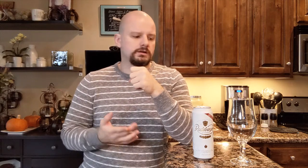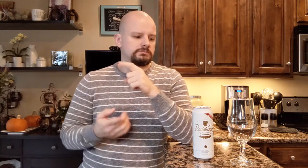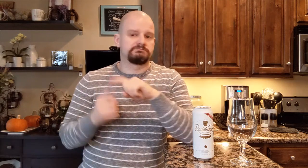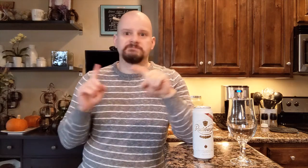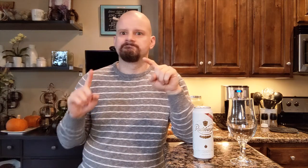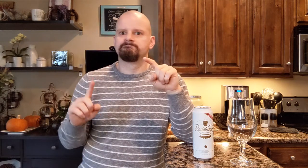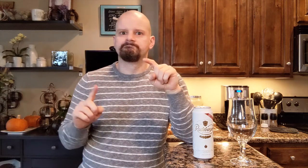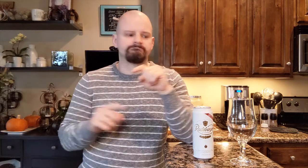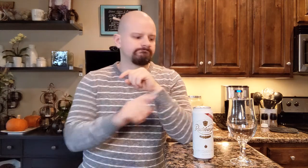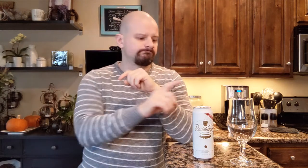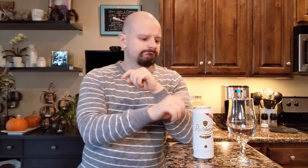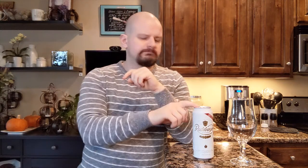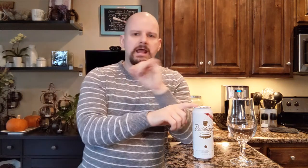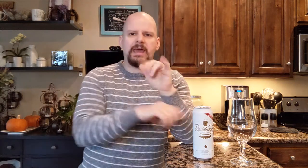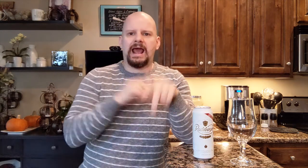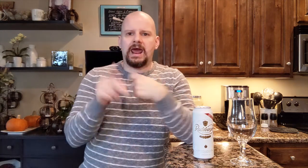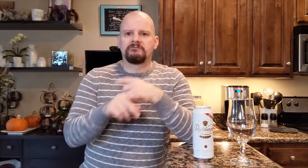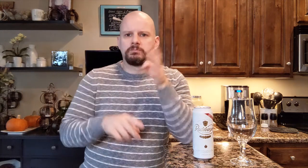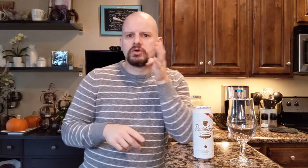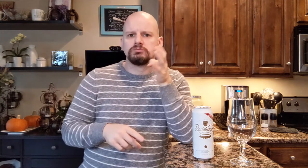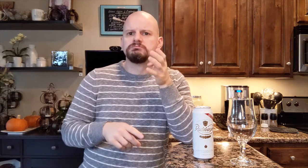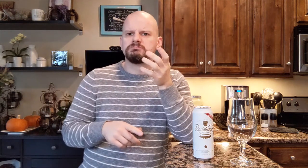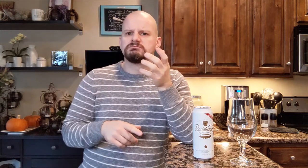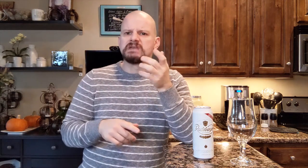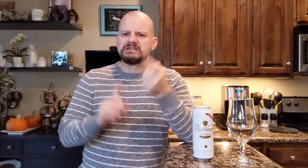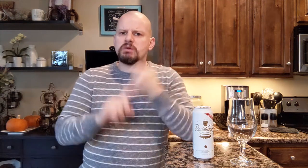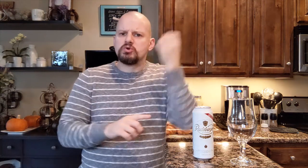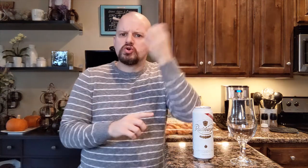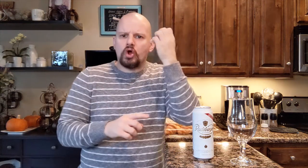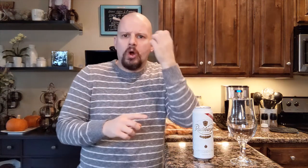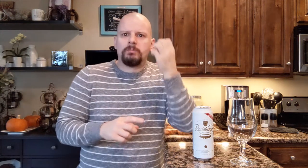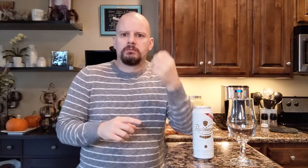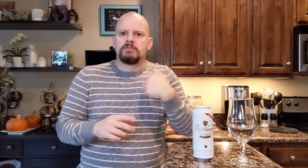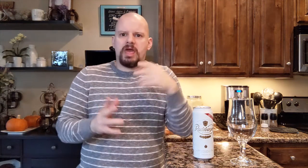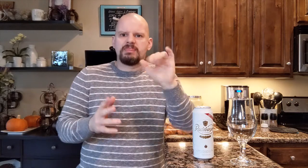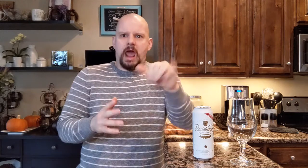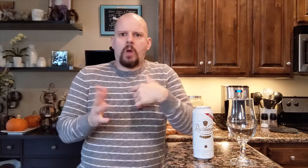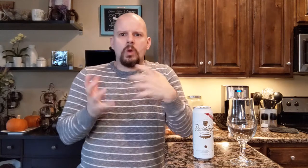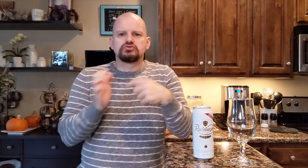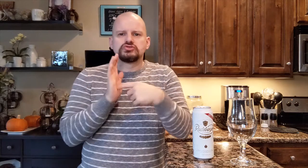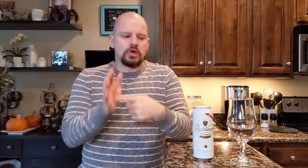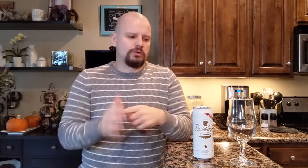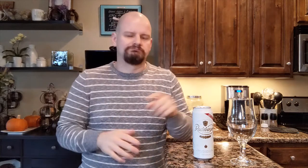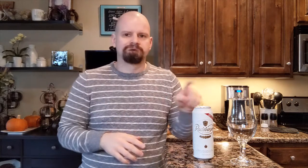but this European beer I want to show you,